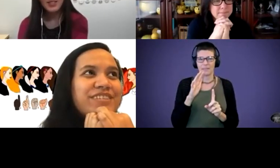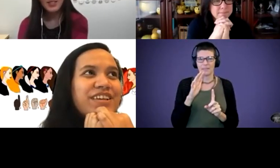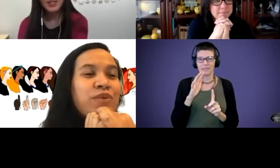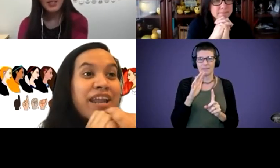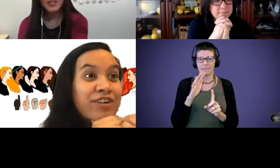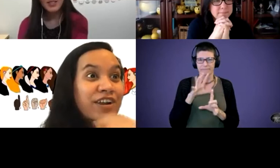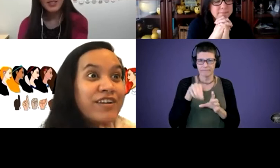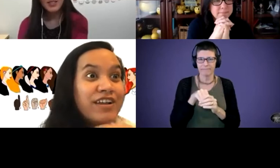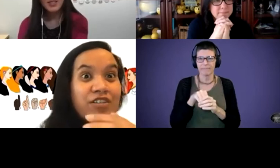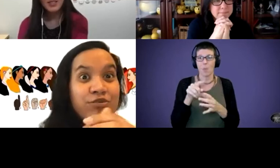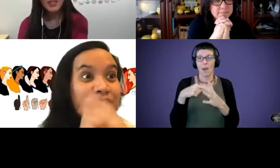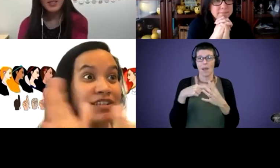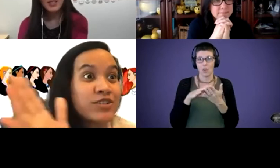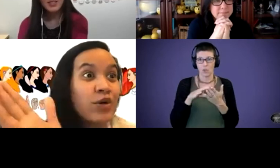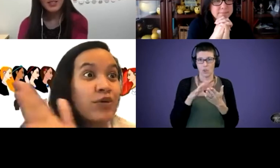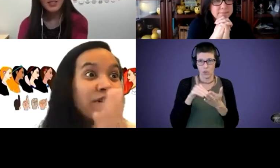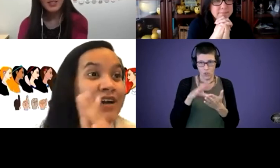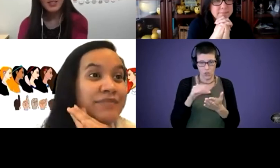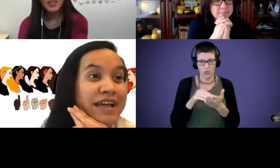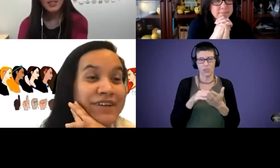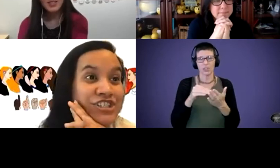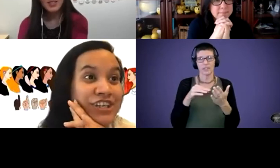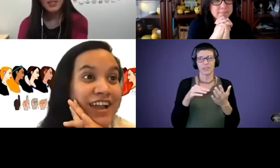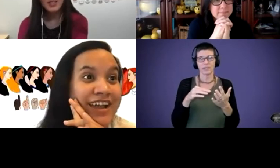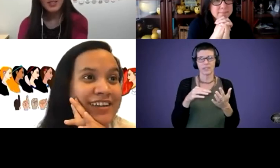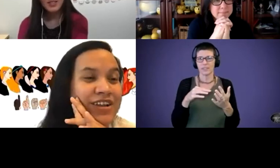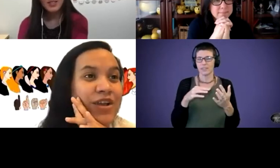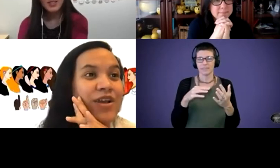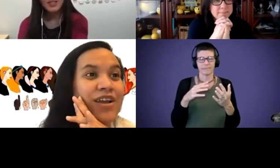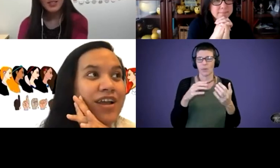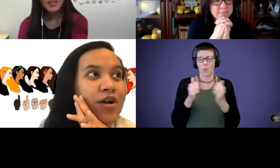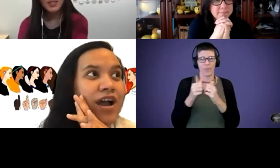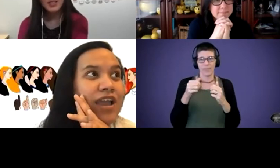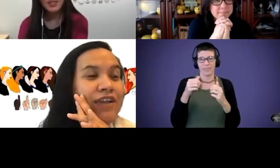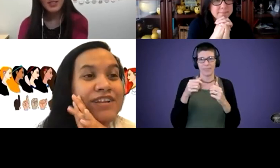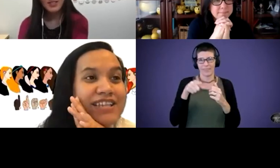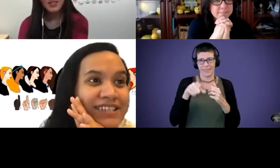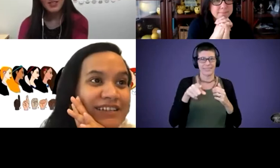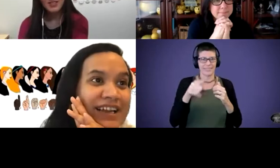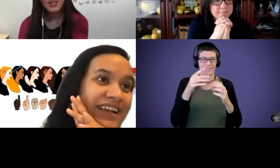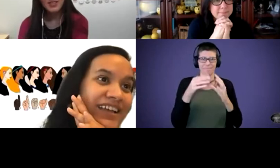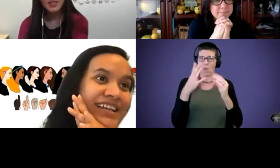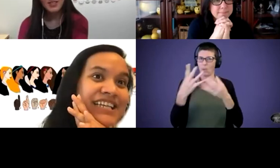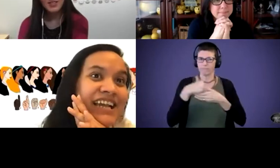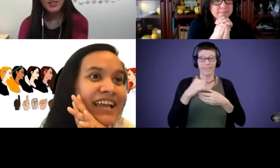what I've learned throughout this whole adventure. And if it doesn't click, it doesn't click. But